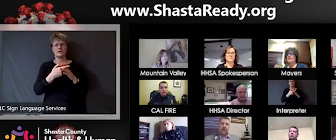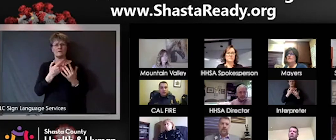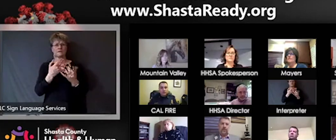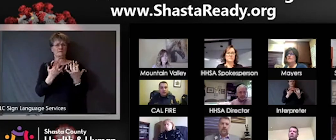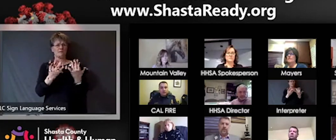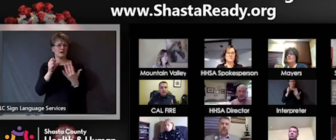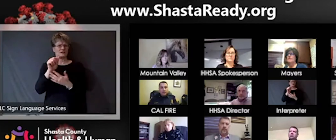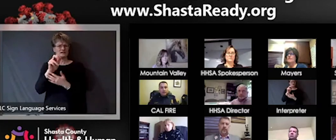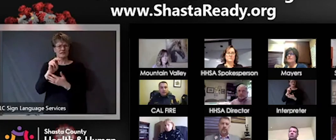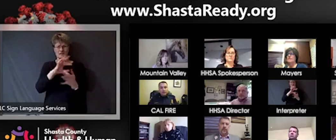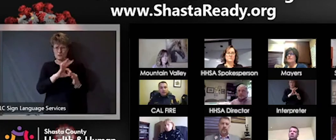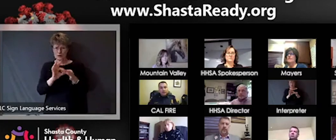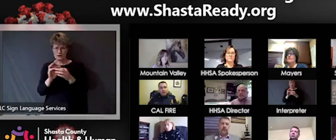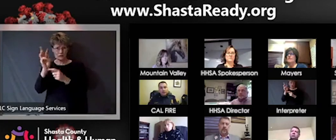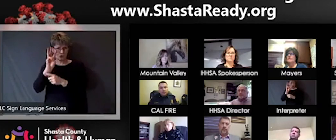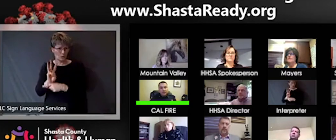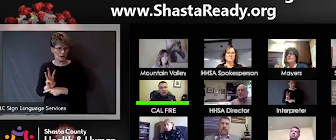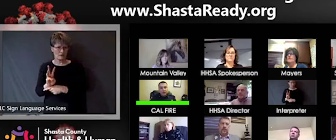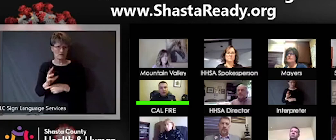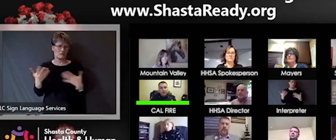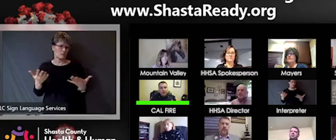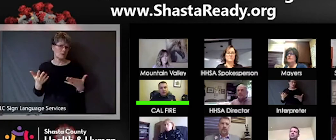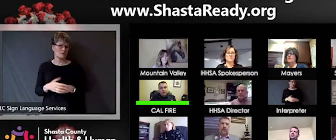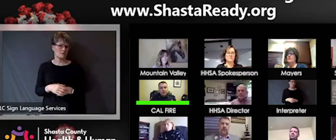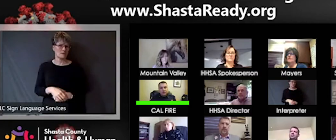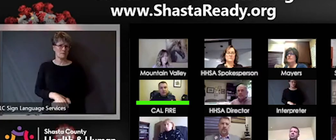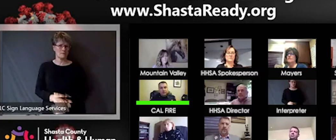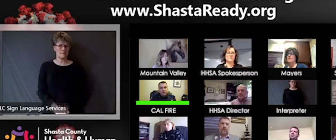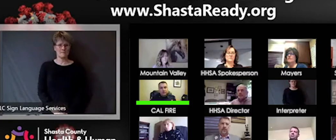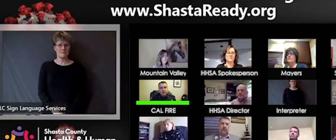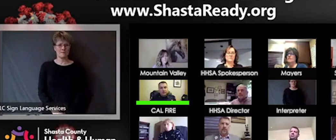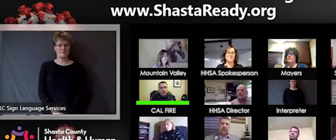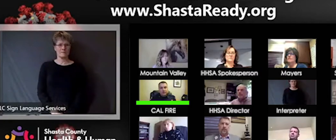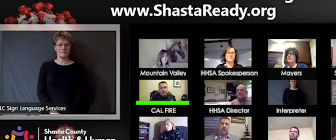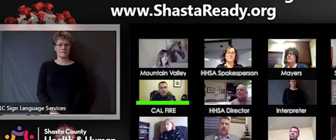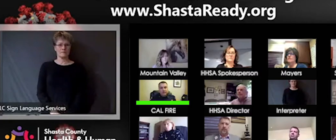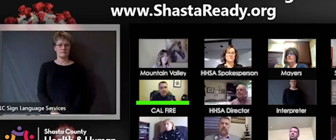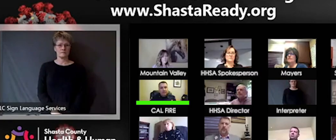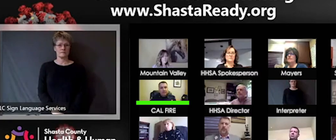predicts that time? Pretty typical there's really three staffing